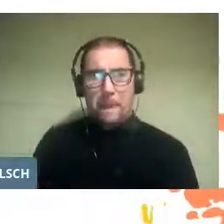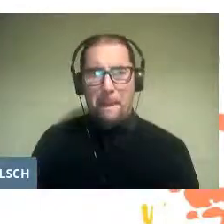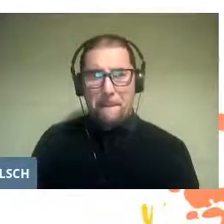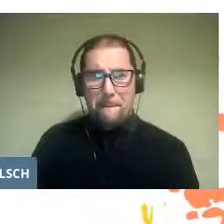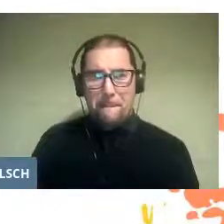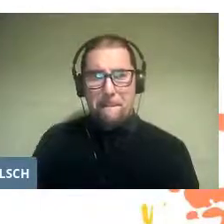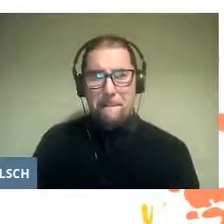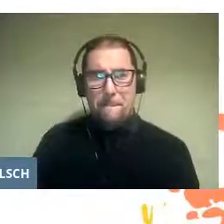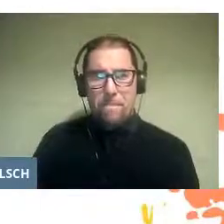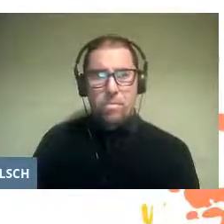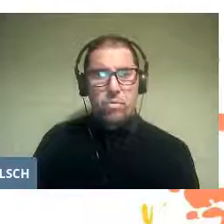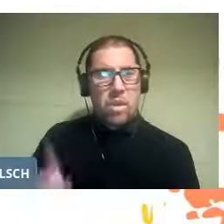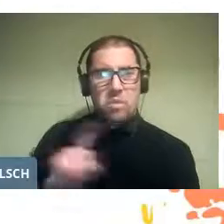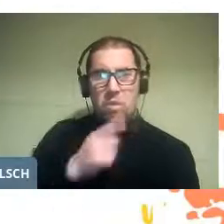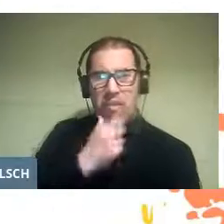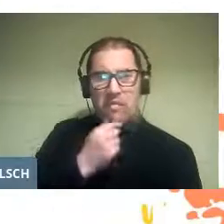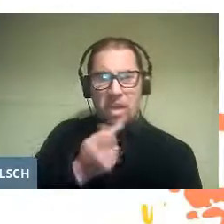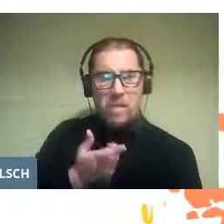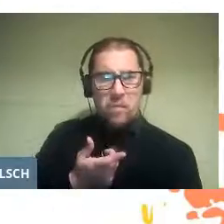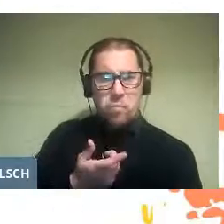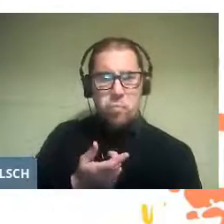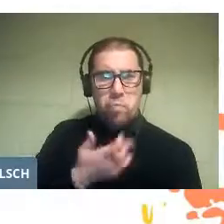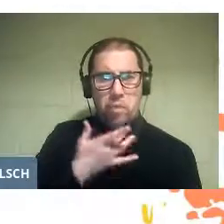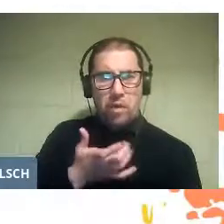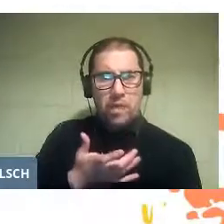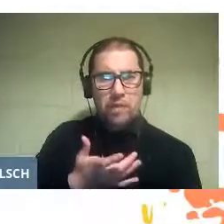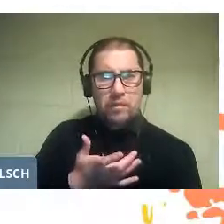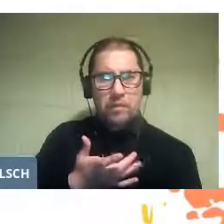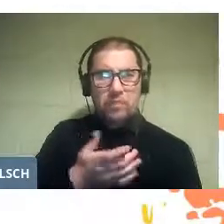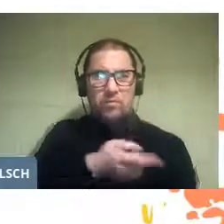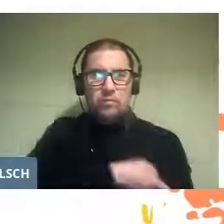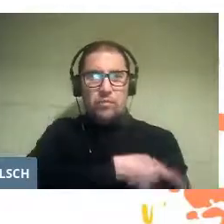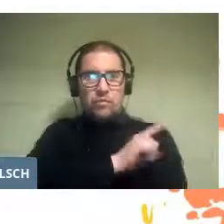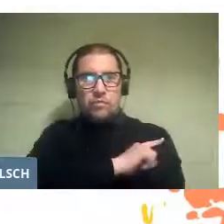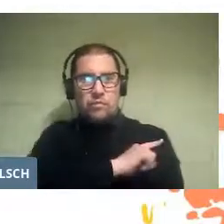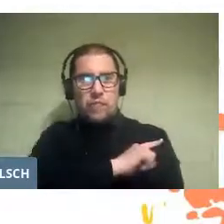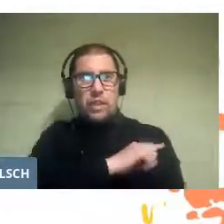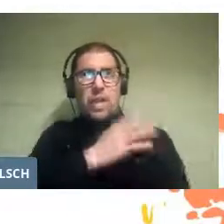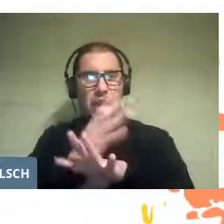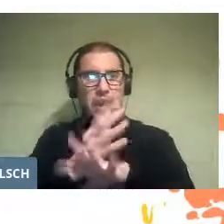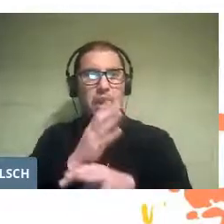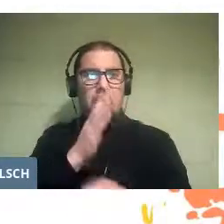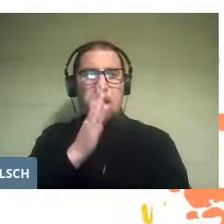It is not easy, given the strength of the absence of cohesive values